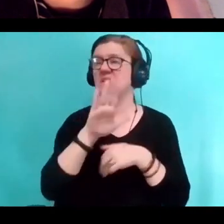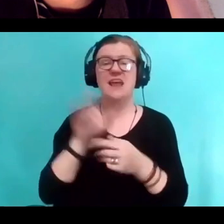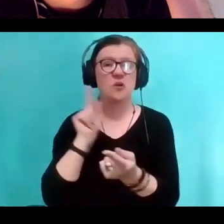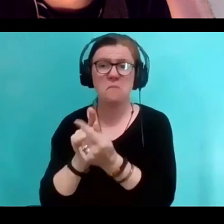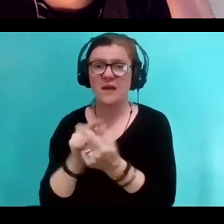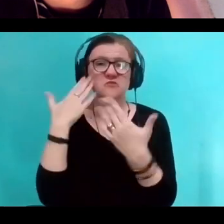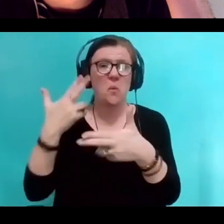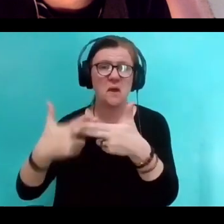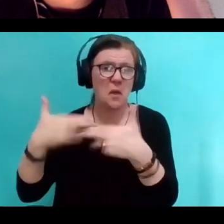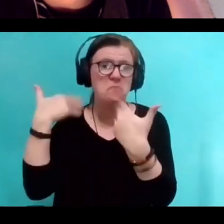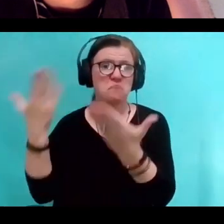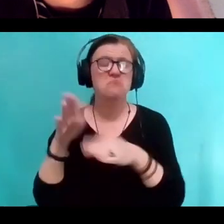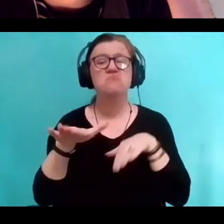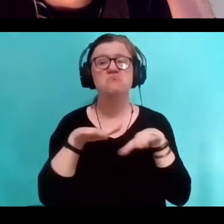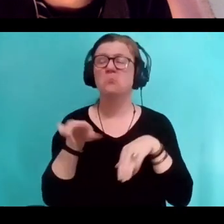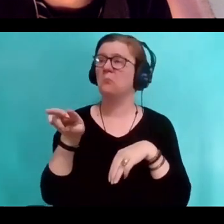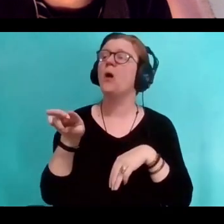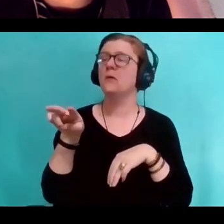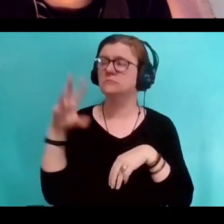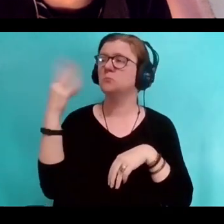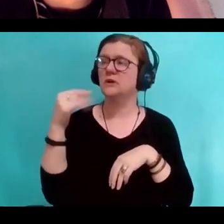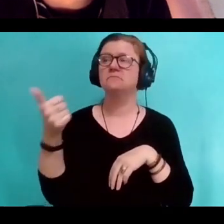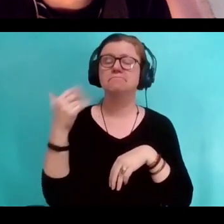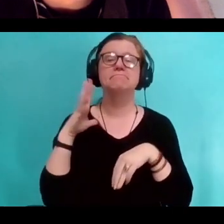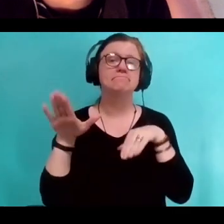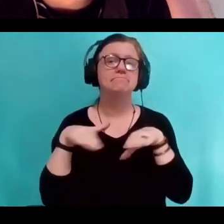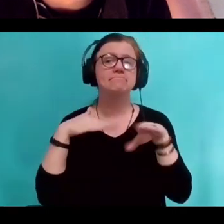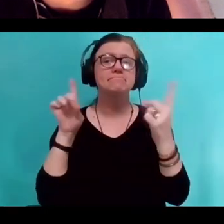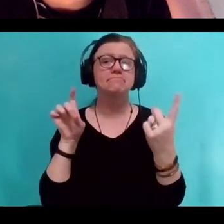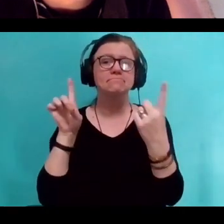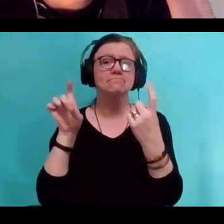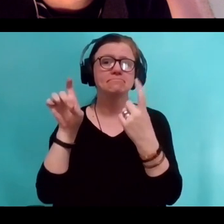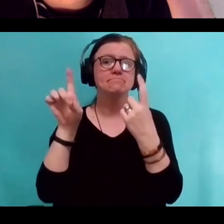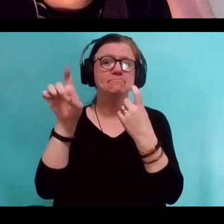And it's just this purely thing about your taste. Or maybe somebody keeps,